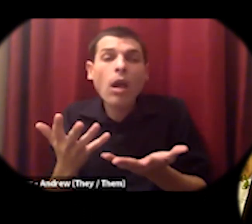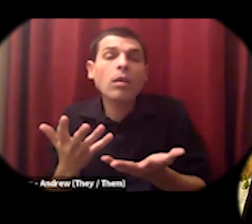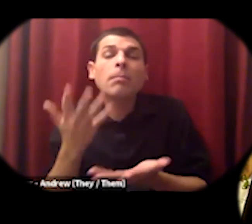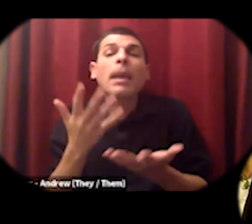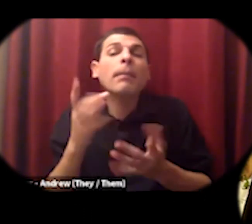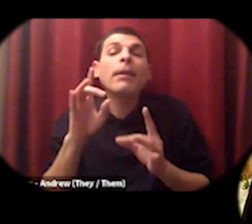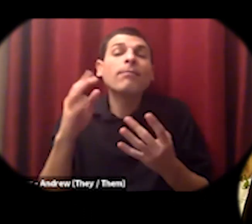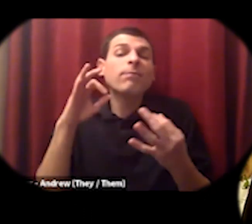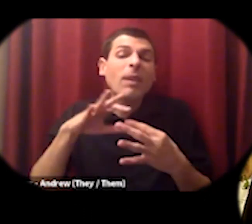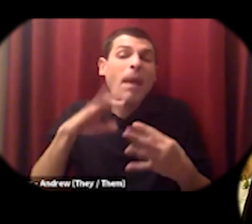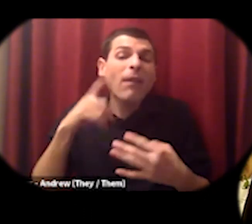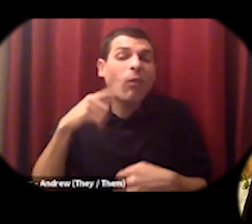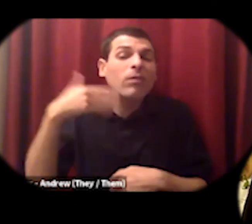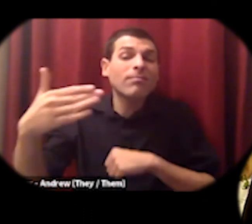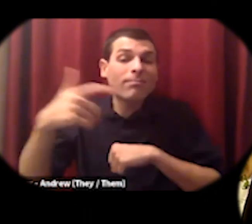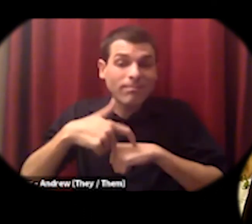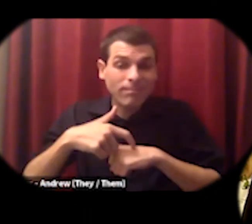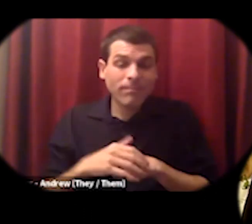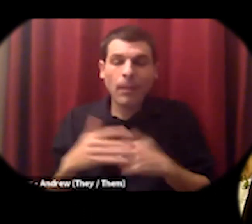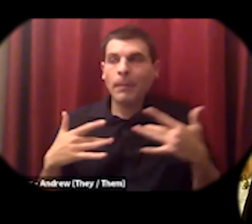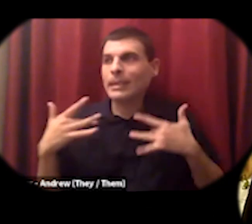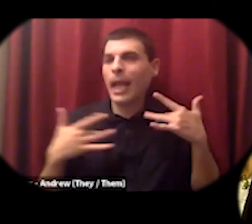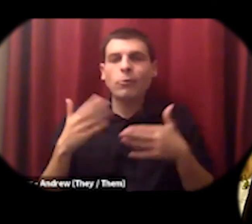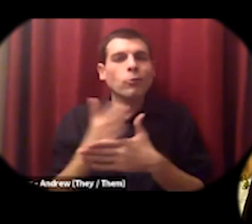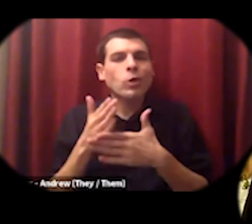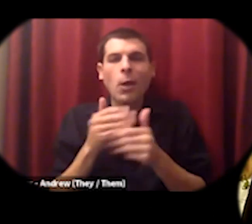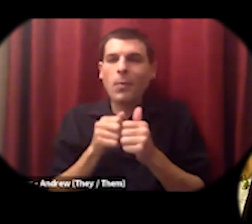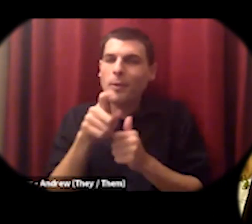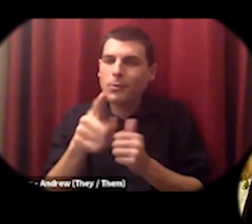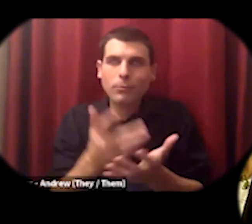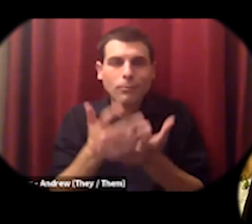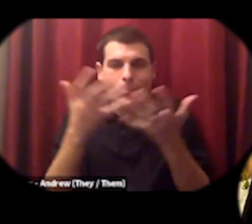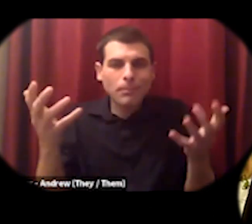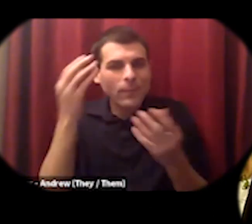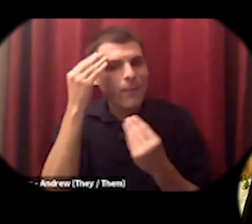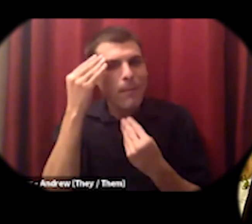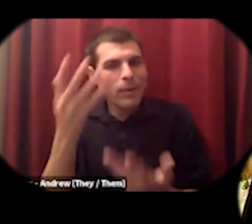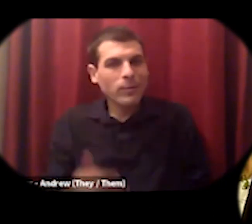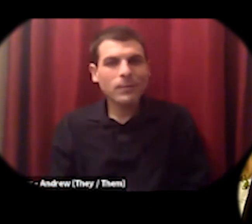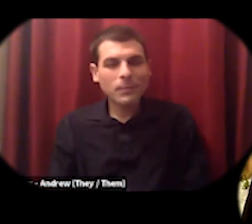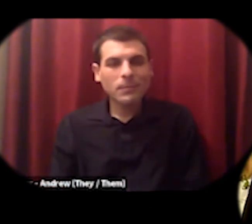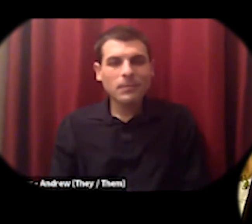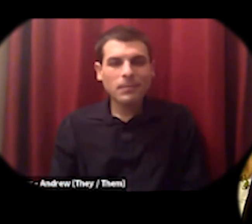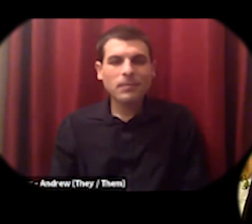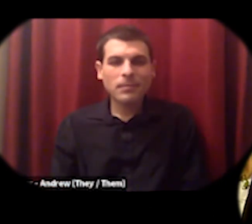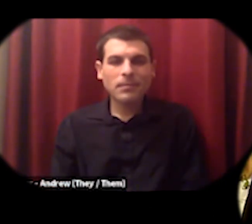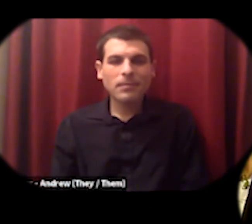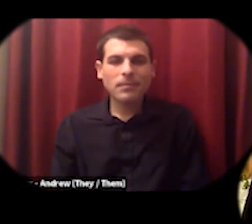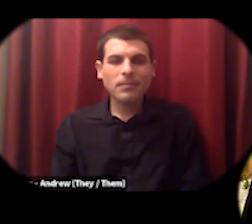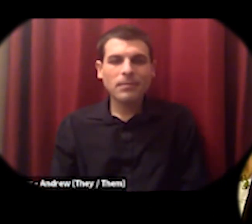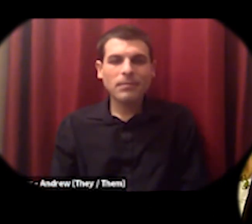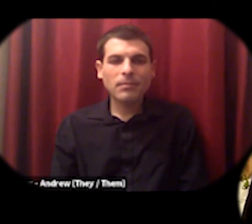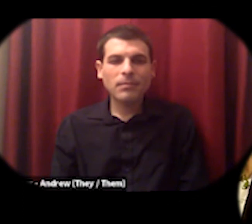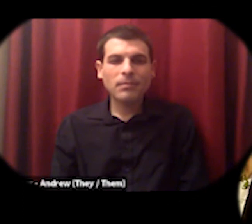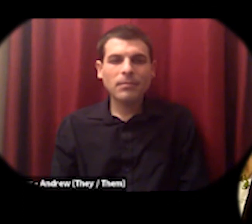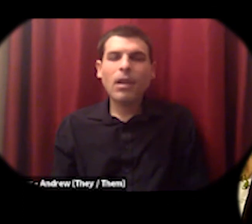i'm so excited to share some of this with you all outside the scope of just conversations or